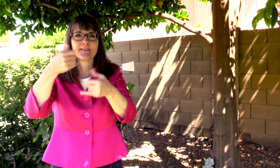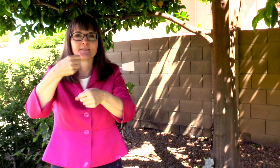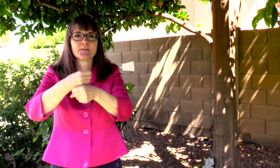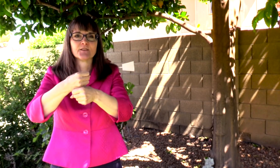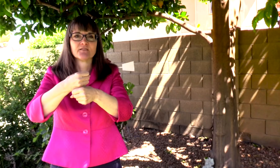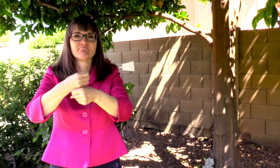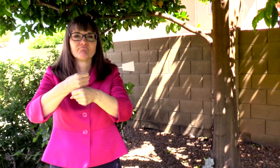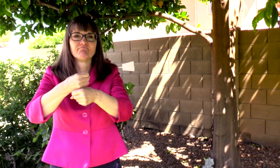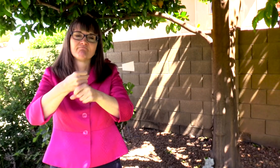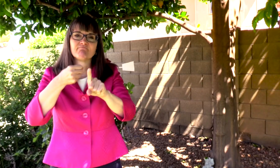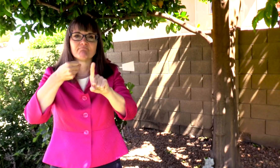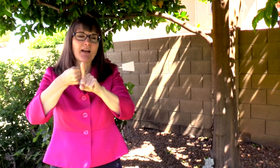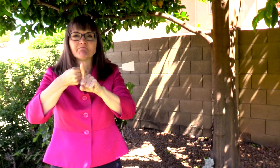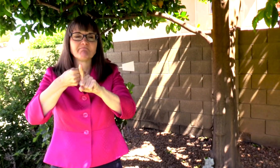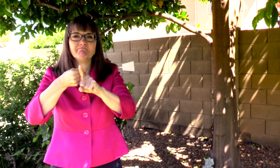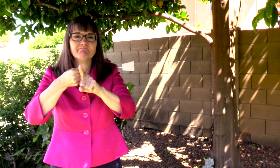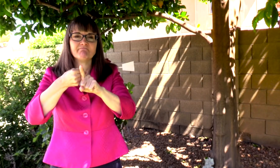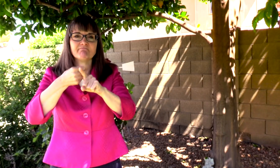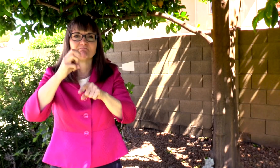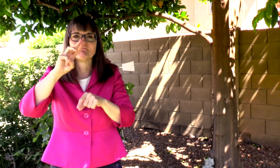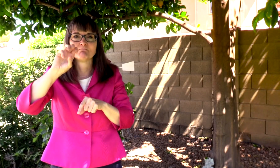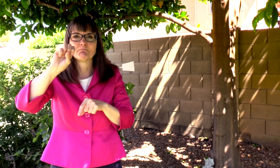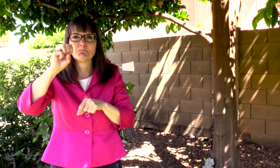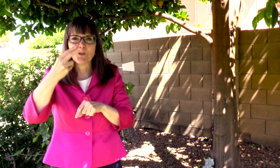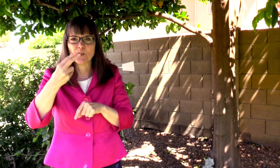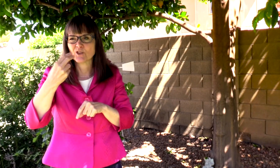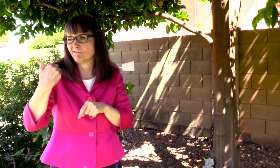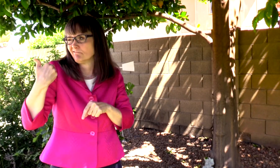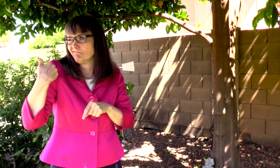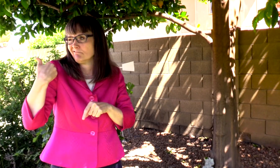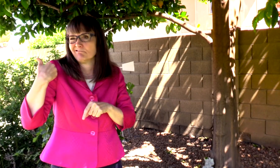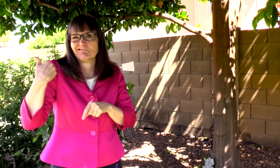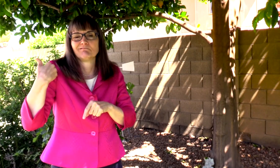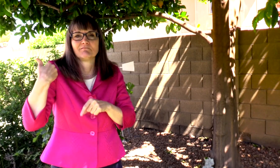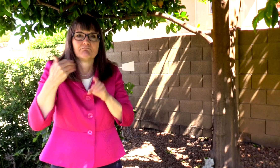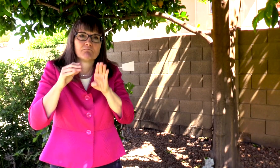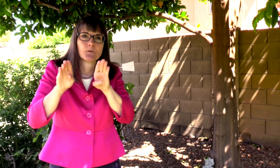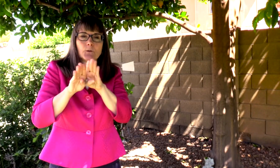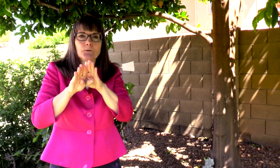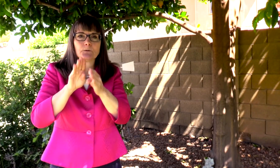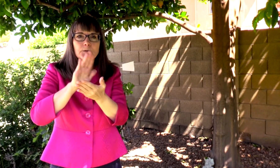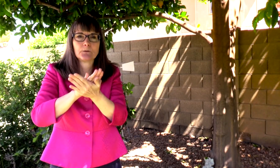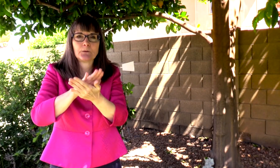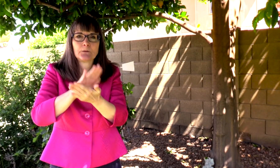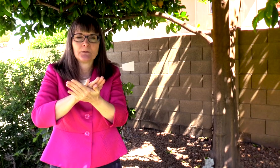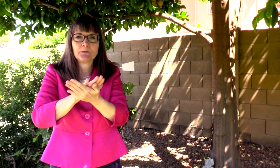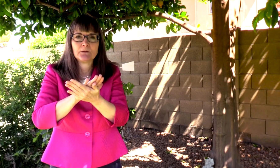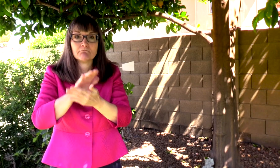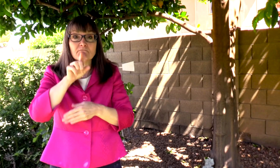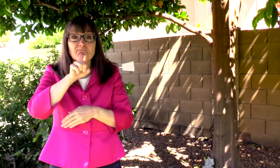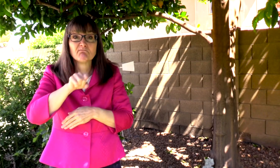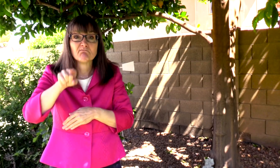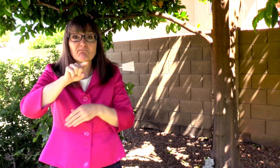BUT THIS YEAR THINGS ARE DIFFERENT IN MARCH WE HAD TO CLOSE THE SCHOOLS.